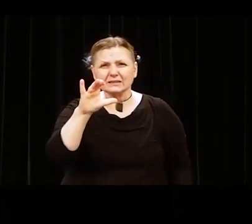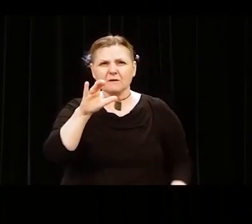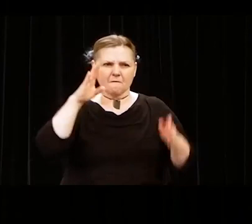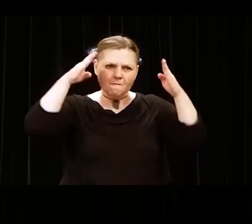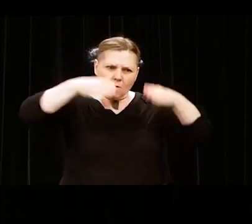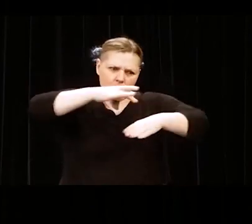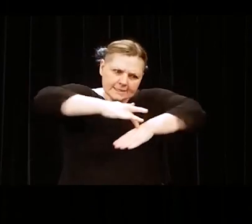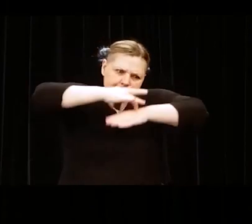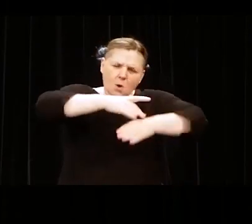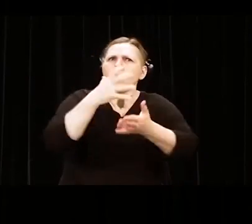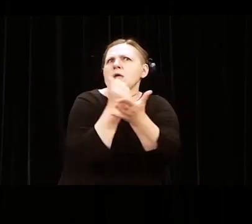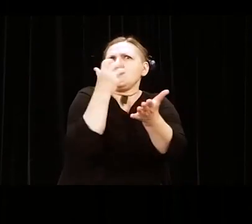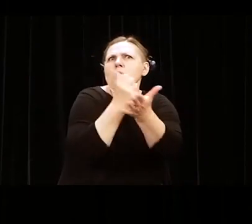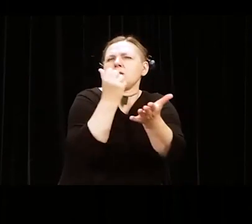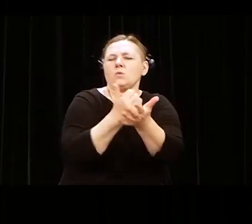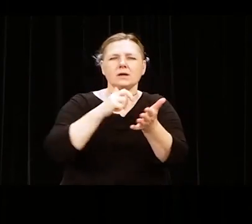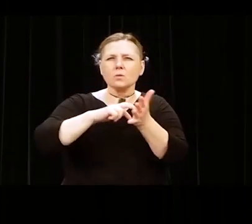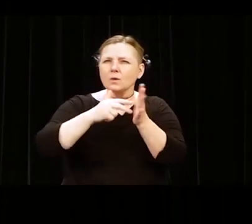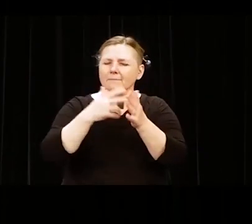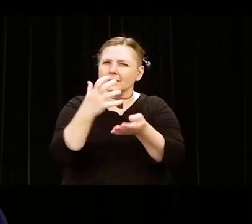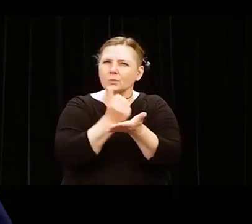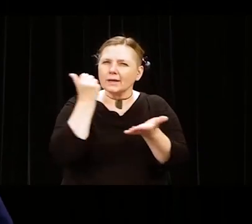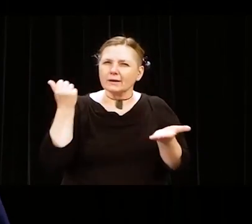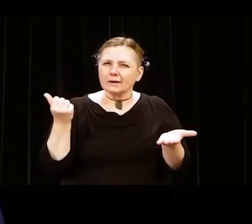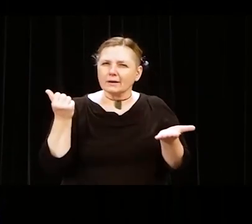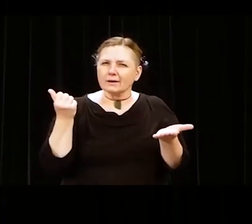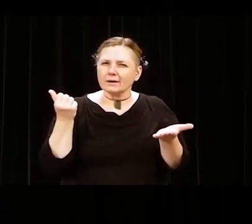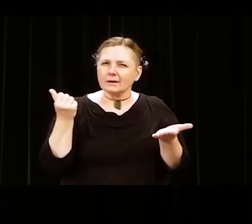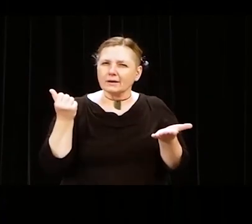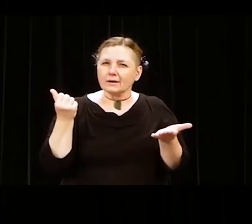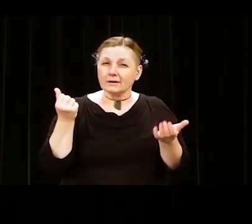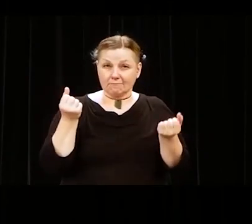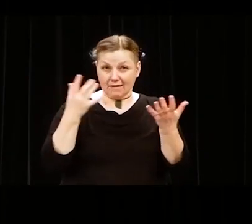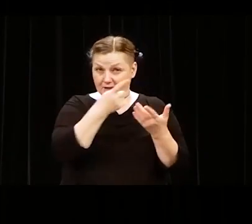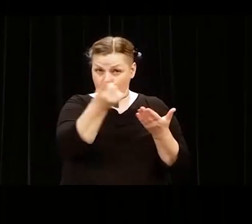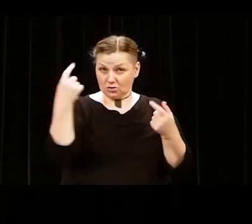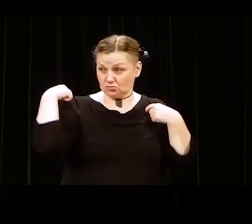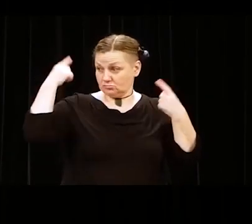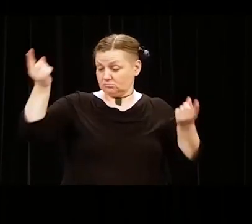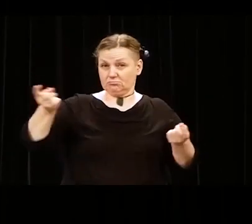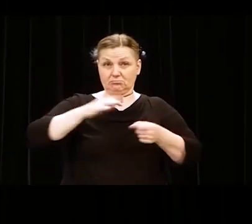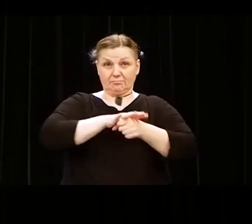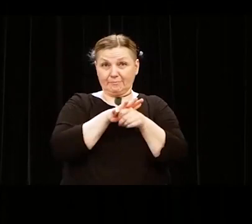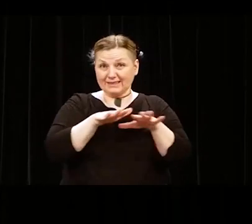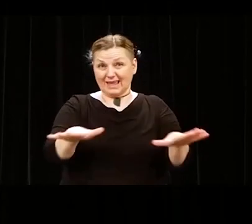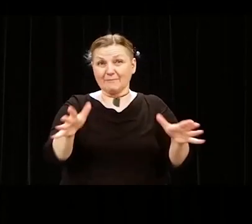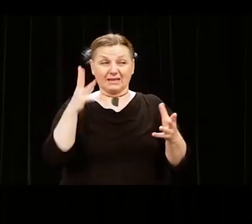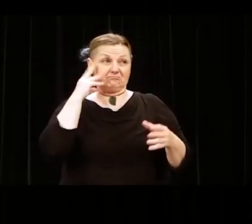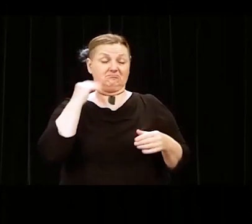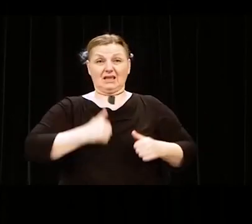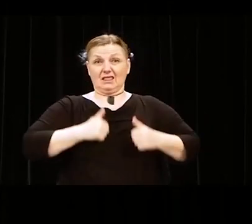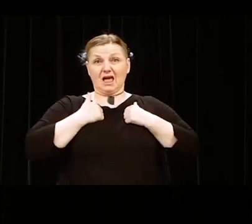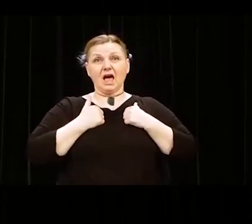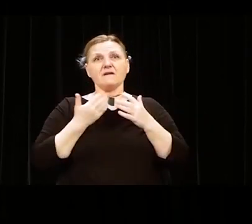Many of you have had life this pandemic, obviously and other things get in the way of your studies.